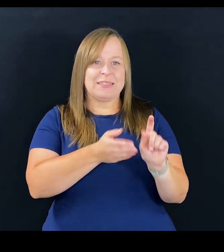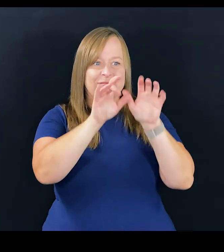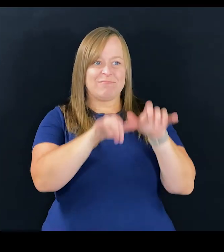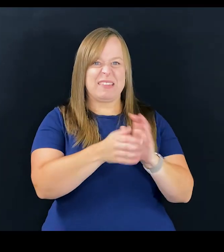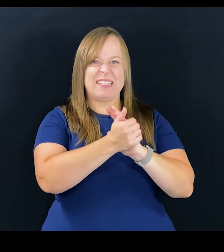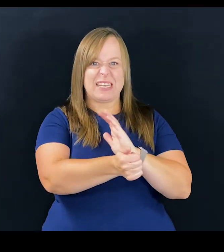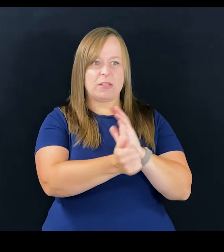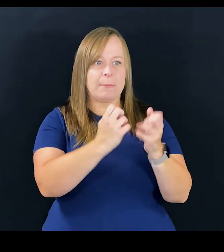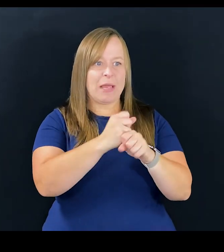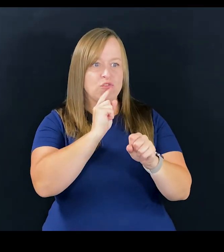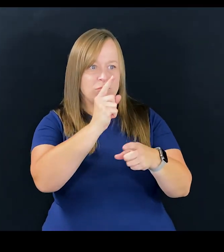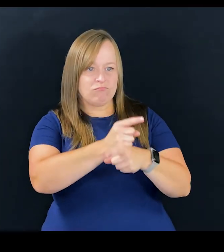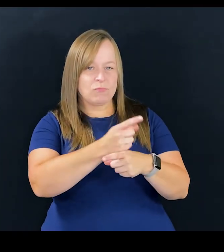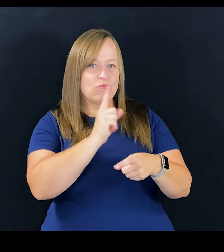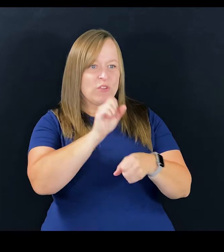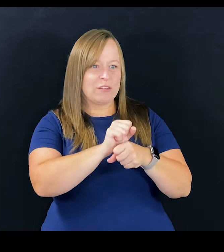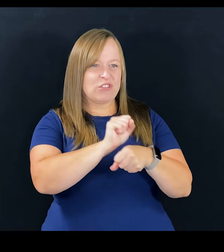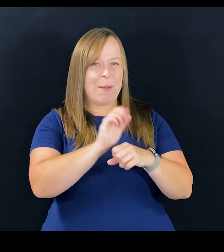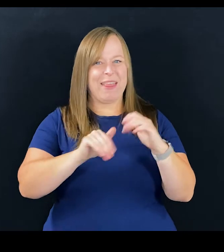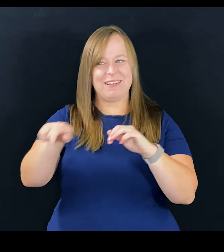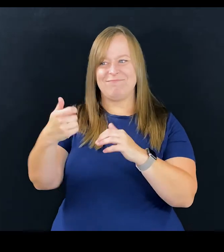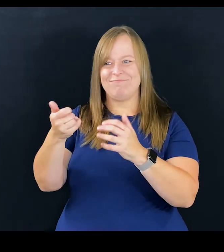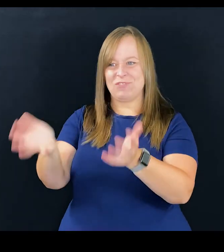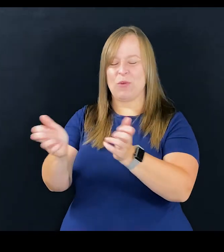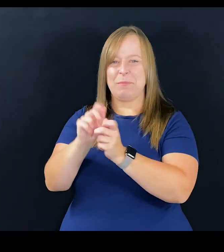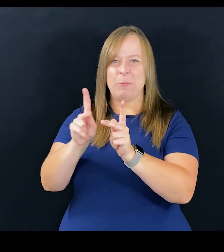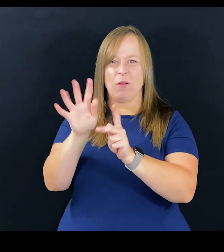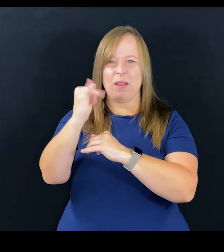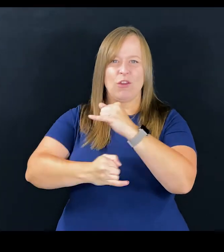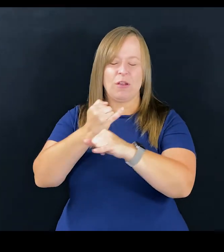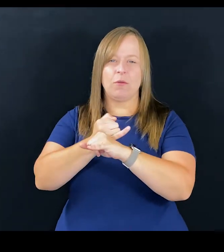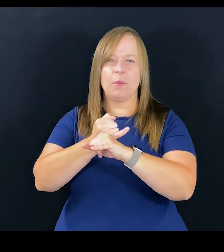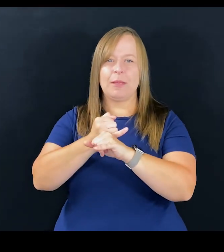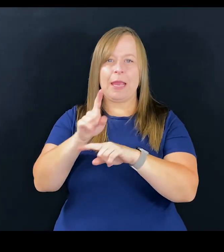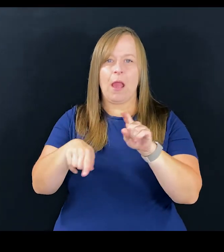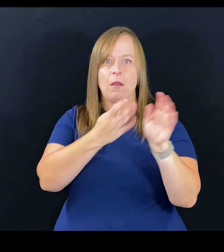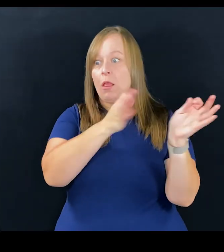to input their skills to make sure they get a real job. And we can't lose focus on that.